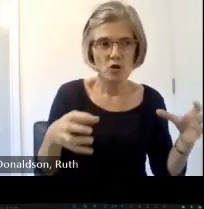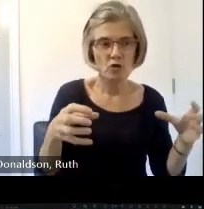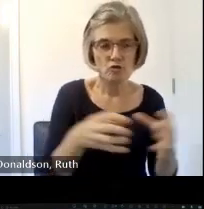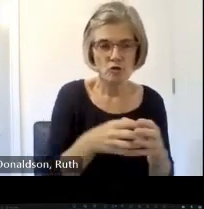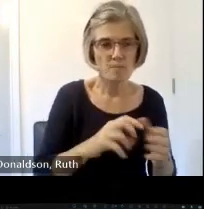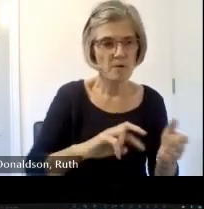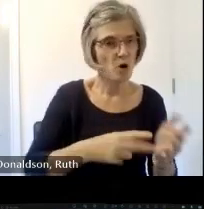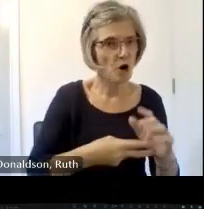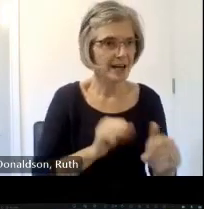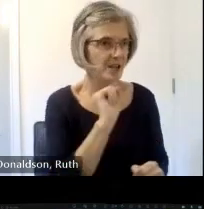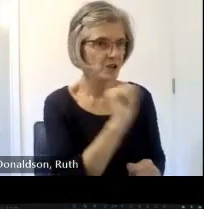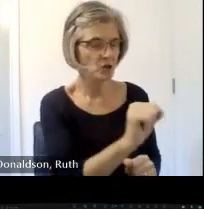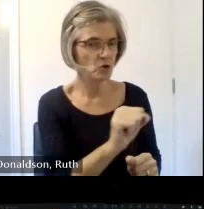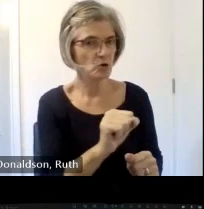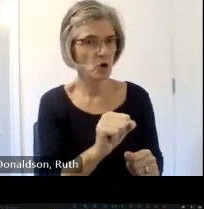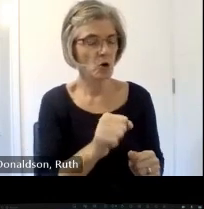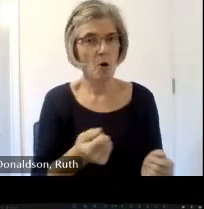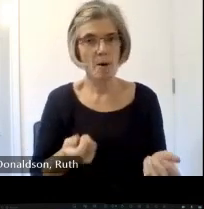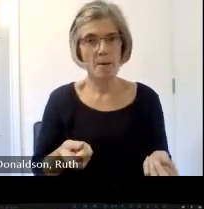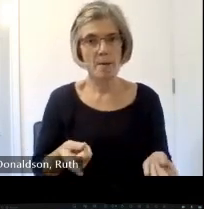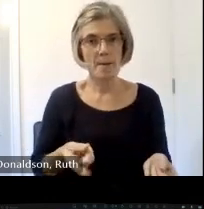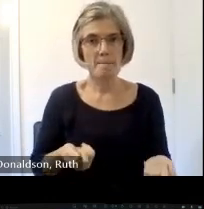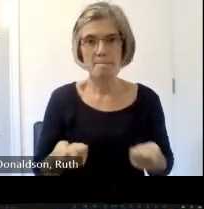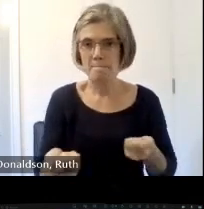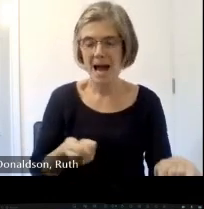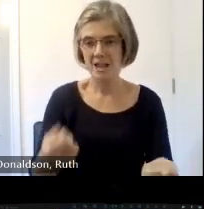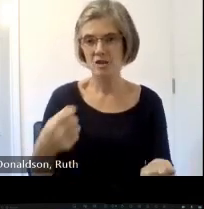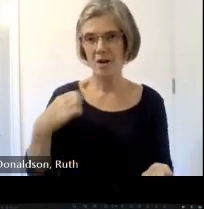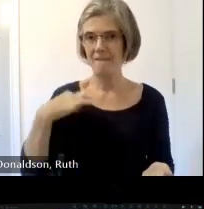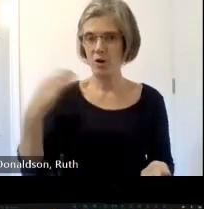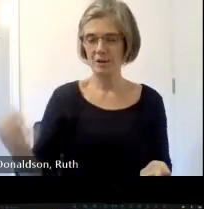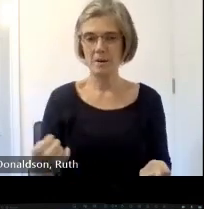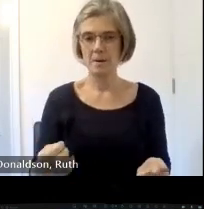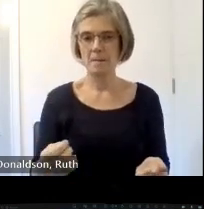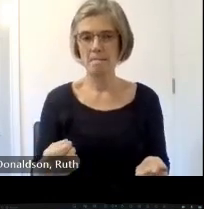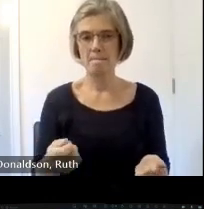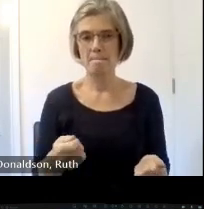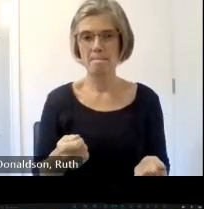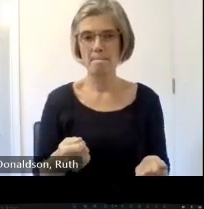volunteer manager well make your mark is a campaign that aims to increase the number and